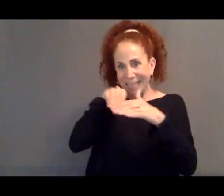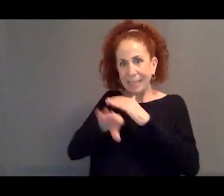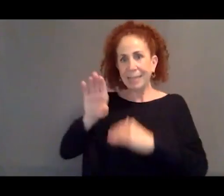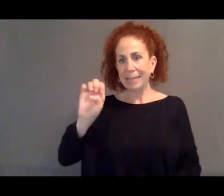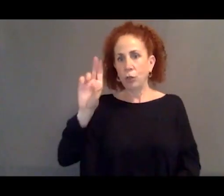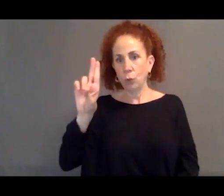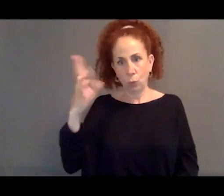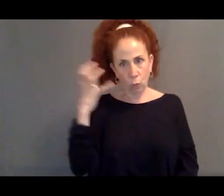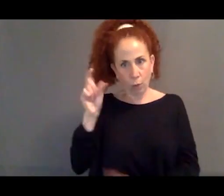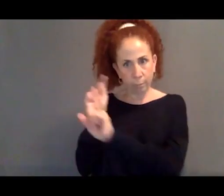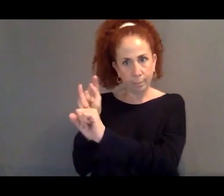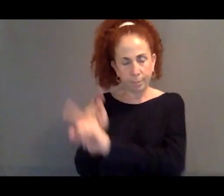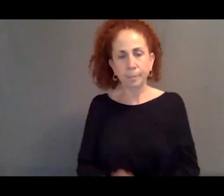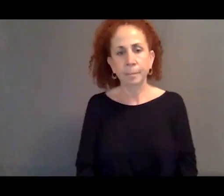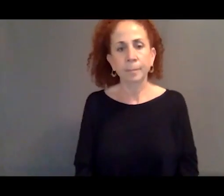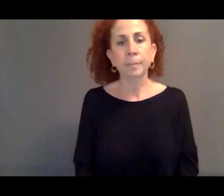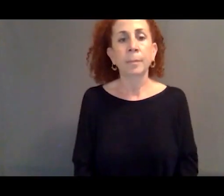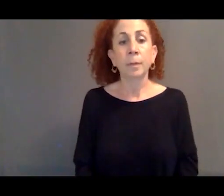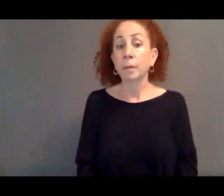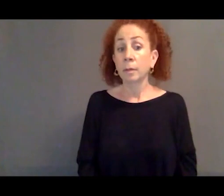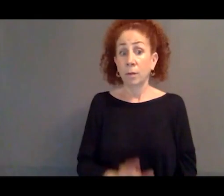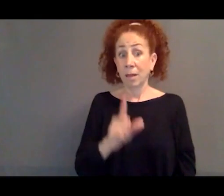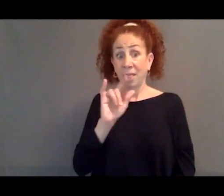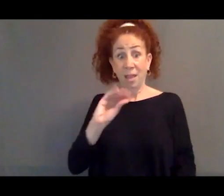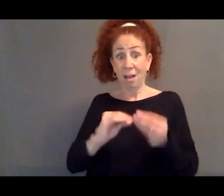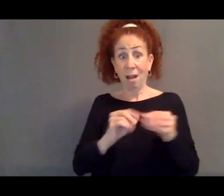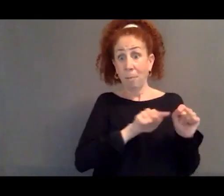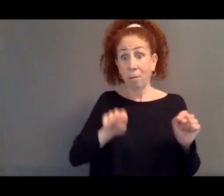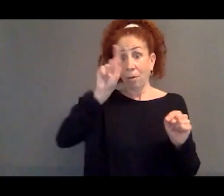where it basically quintuples over that time period.